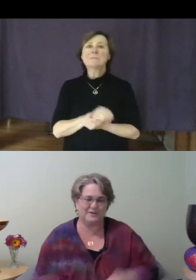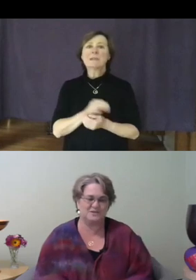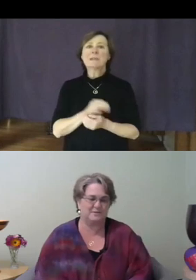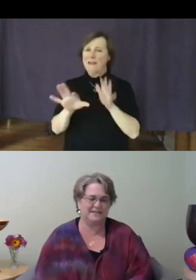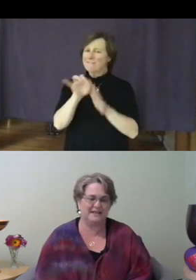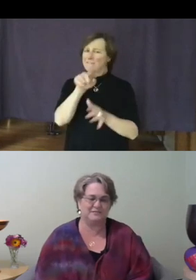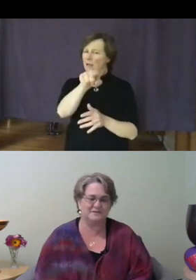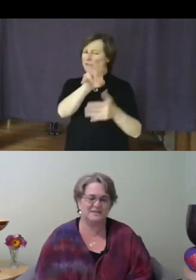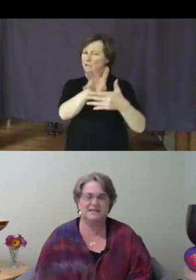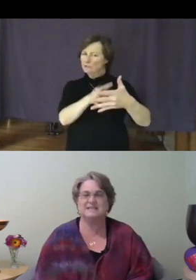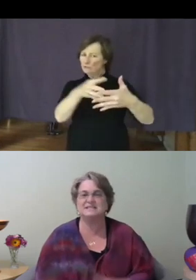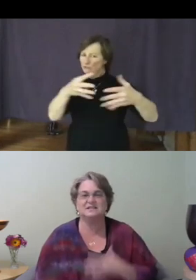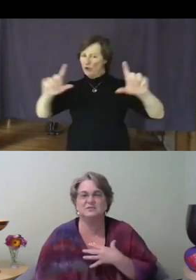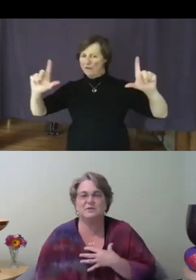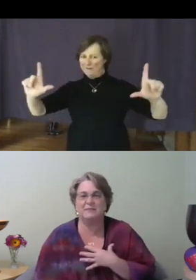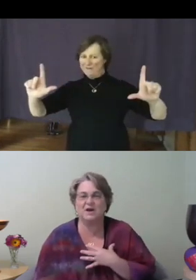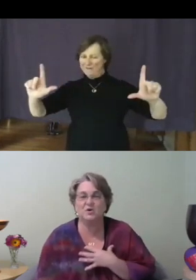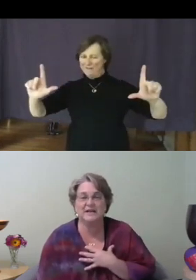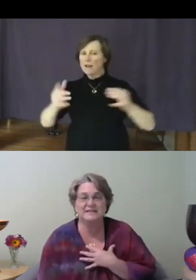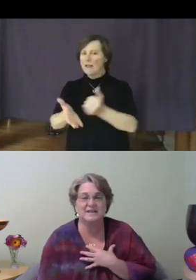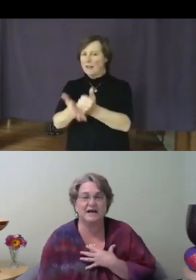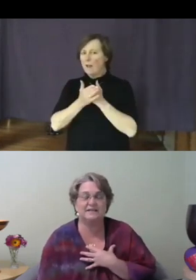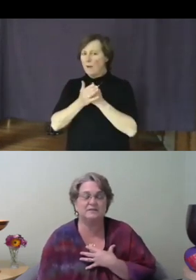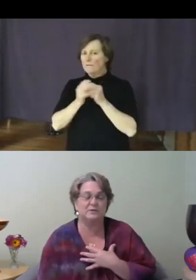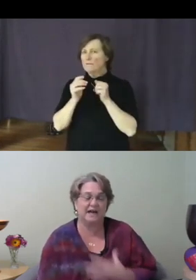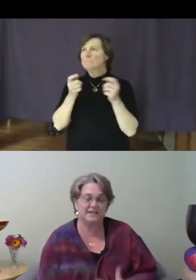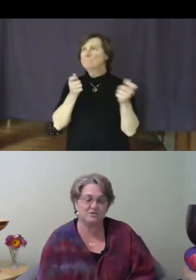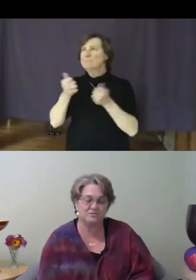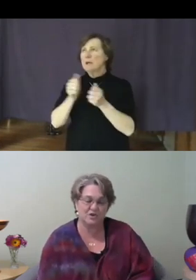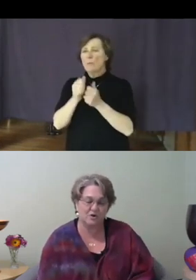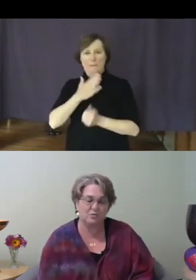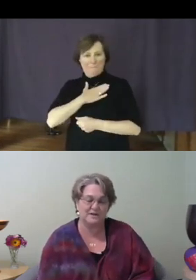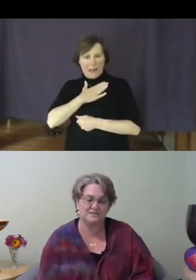so many levels, in dealing with my own anxiety when I don't know what to do